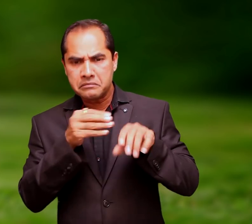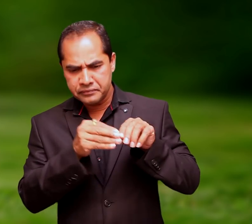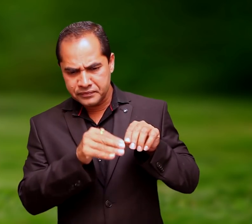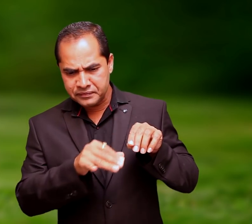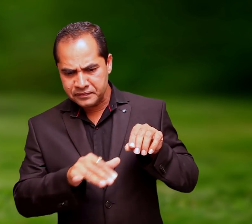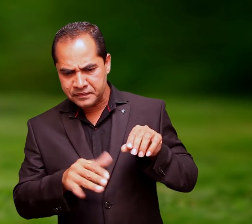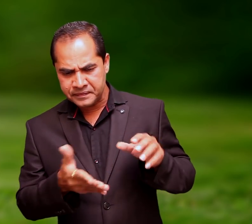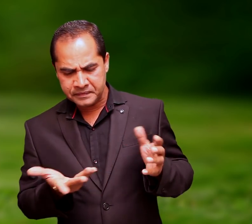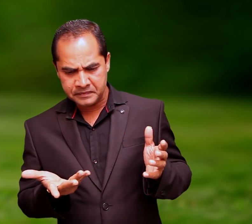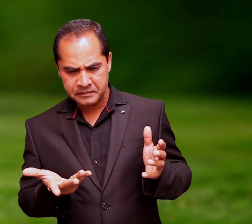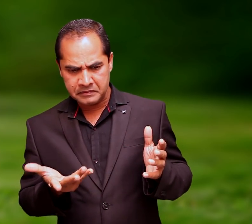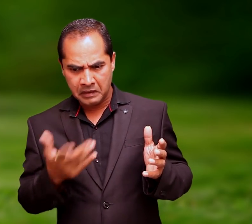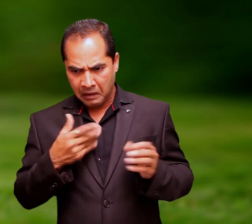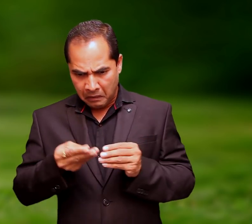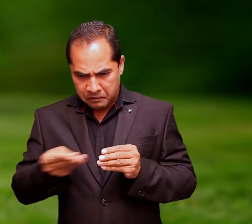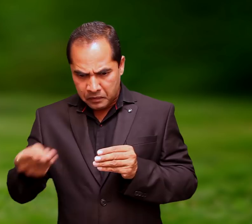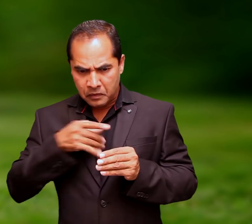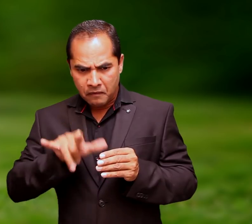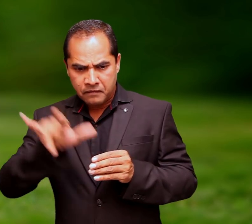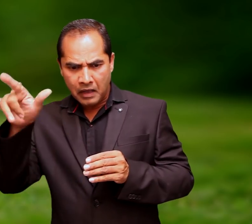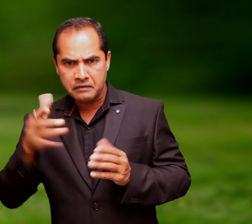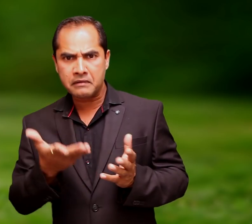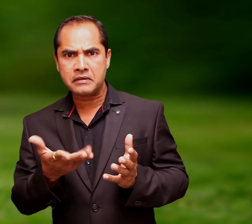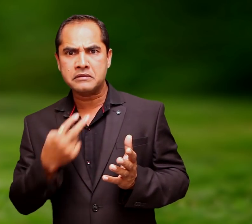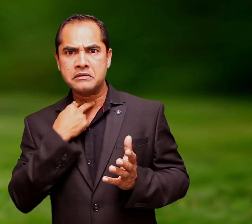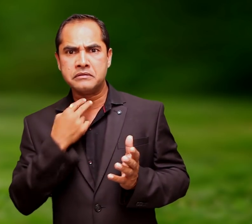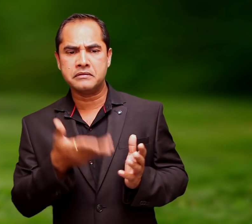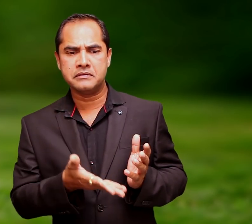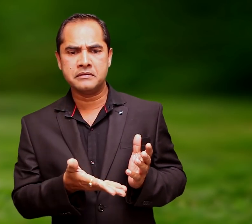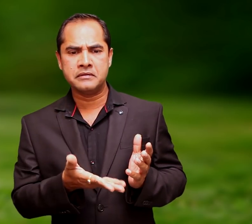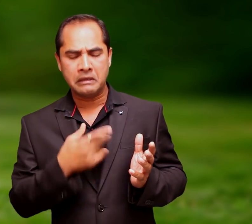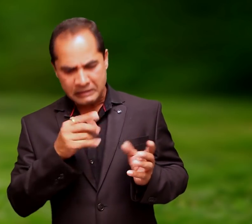airholes blood had trickled and dried.